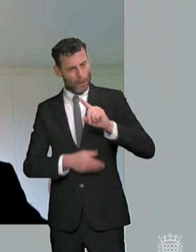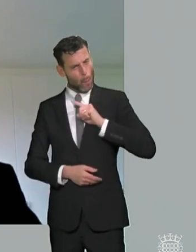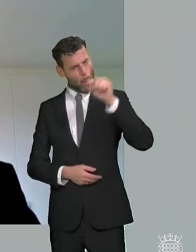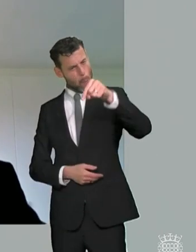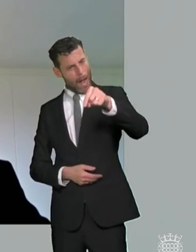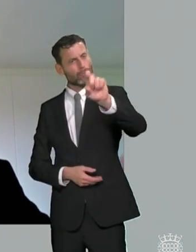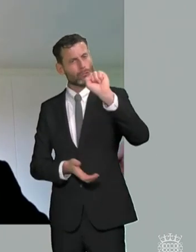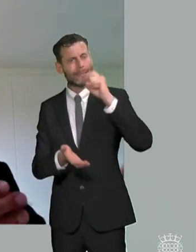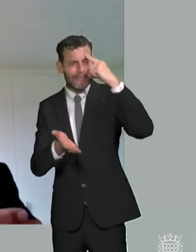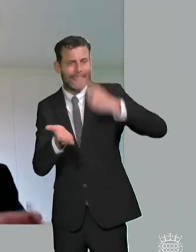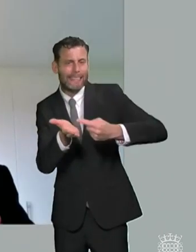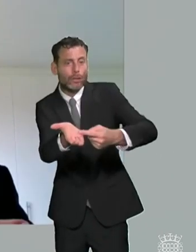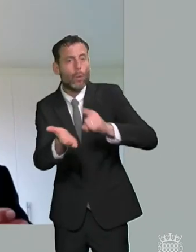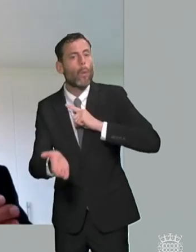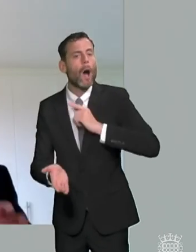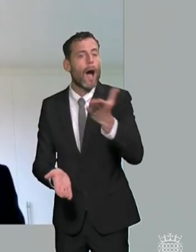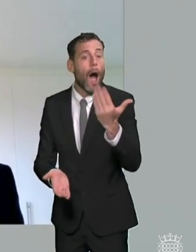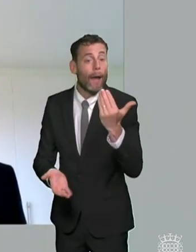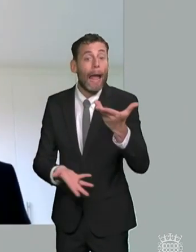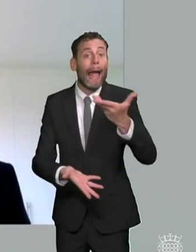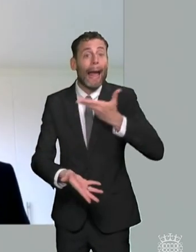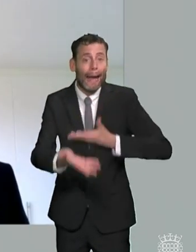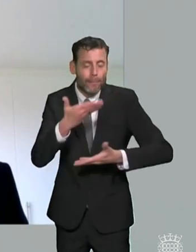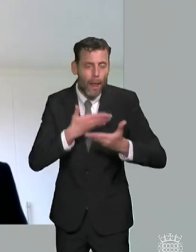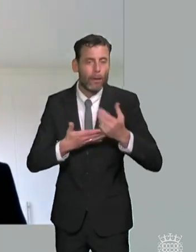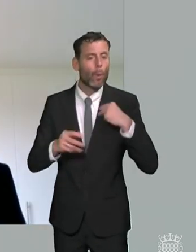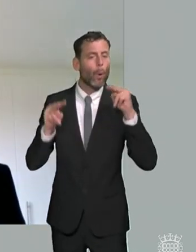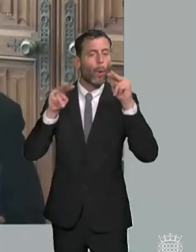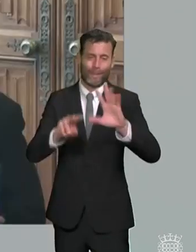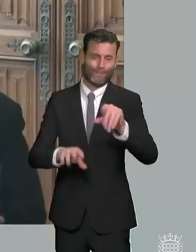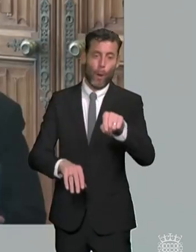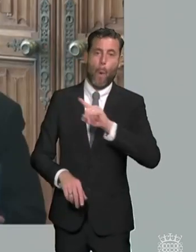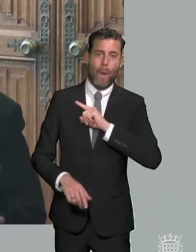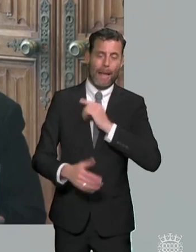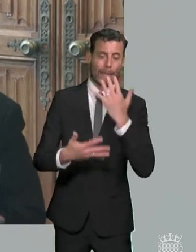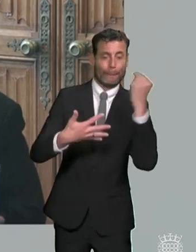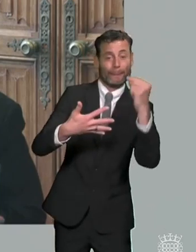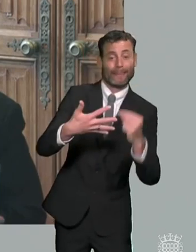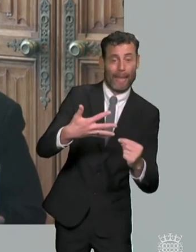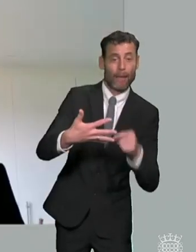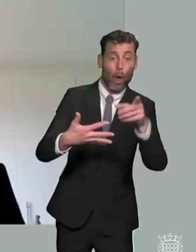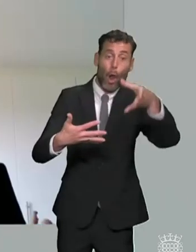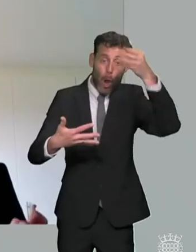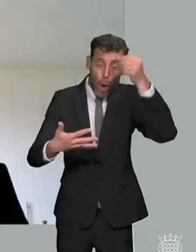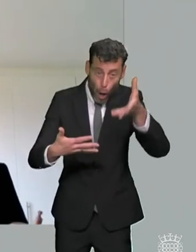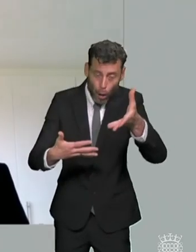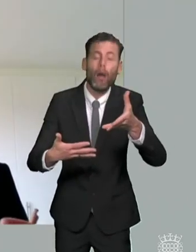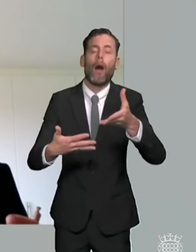saving money by doing things right first time so i think making sure people are aware of their rights